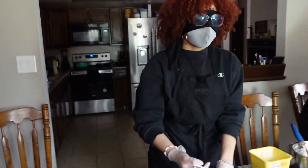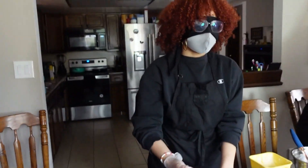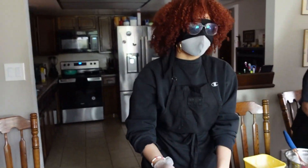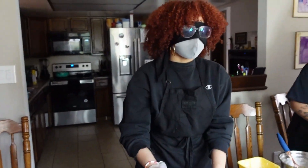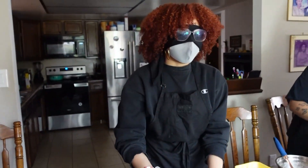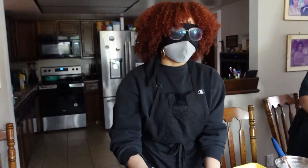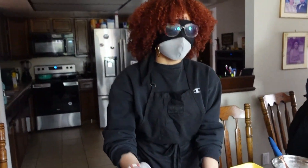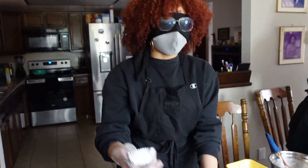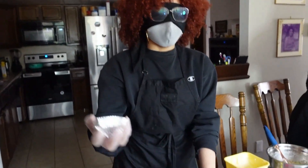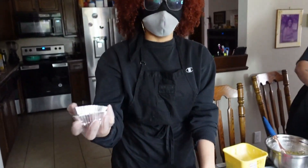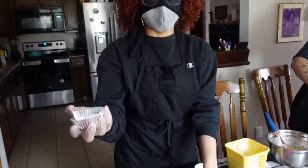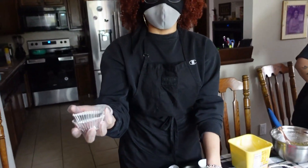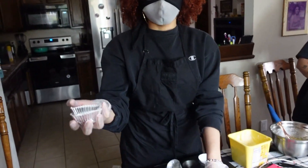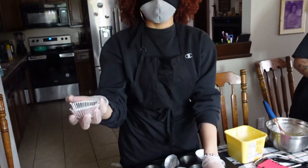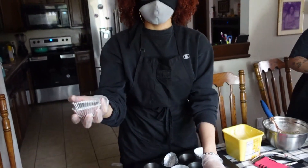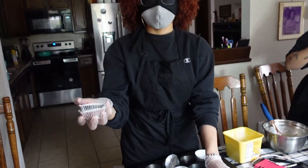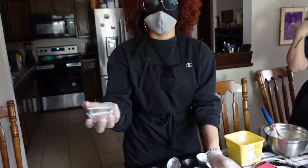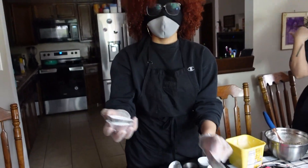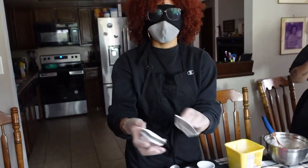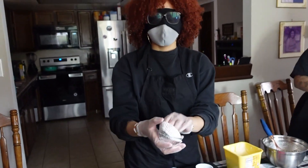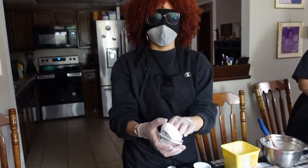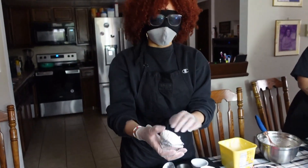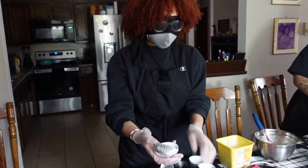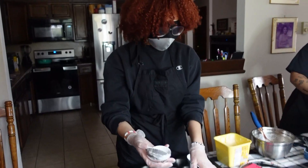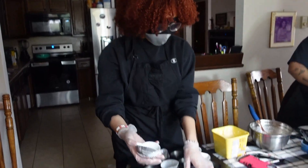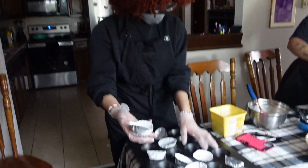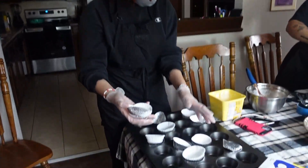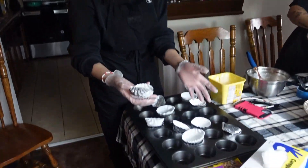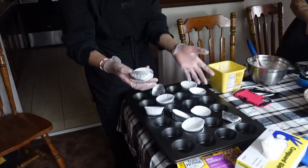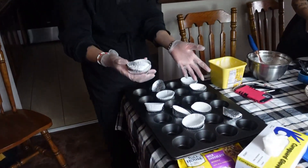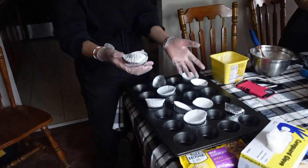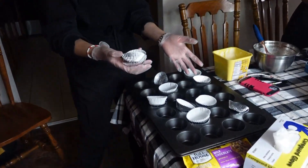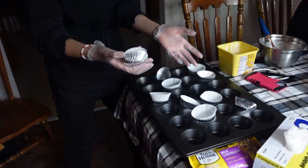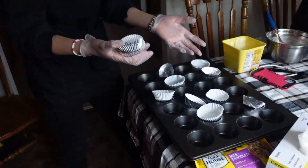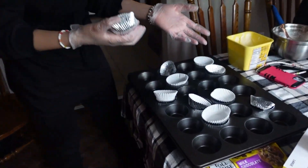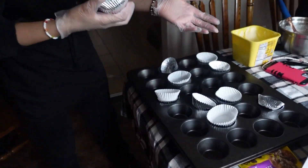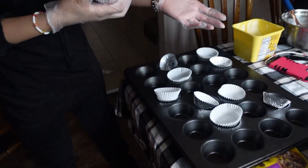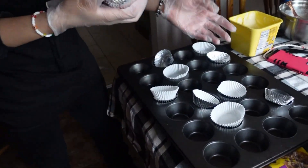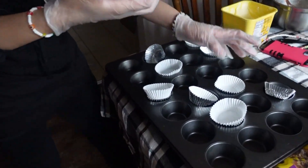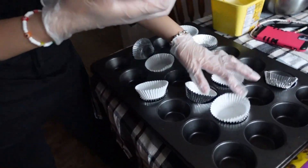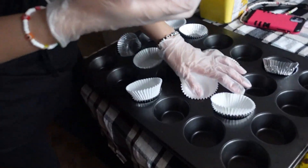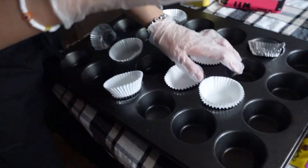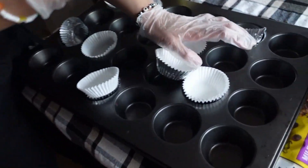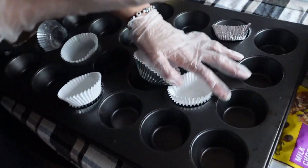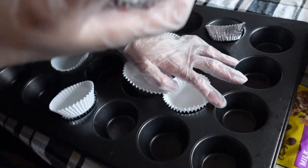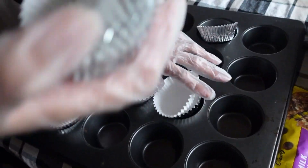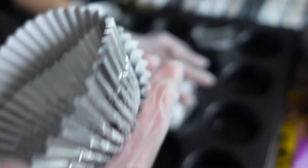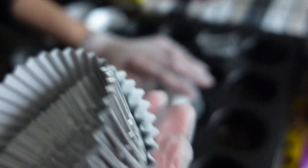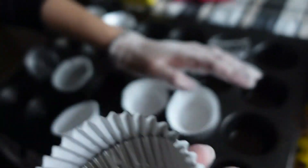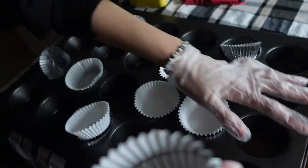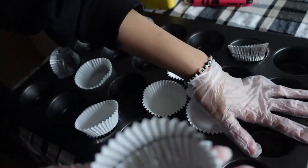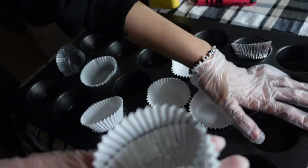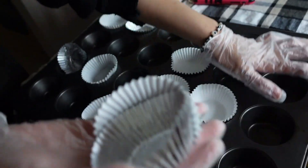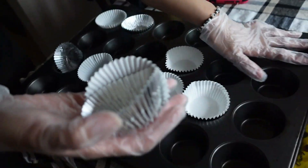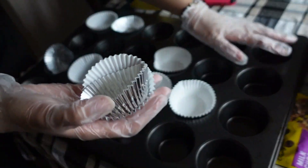y'all I don't even know bro what the [ __ ] is all this where they came from bro why is there so many